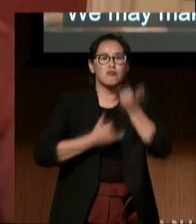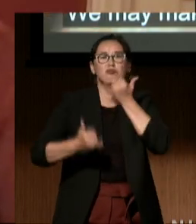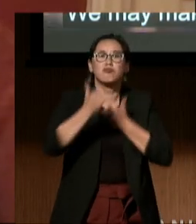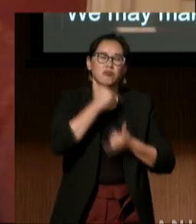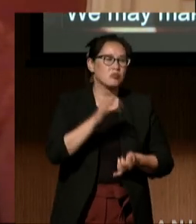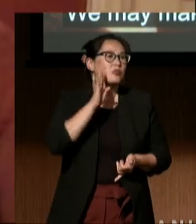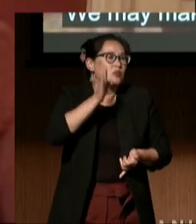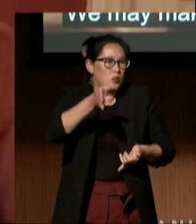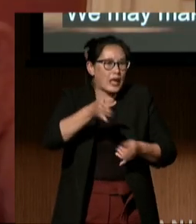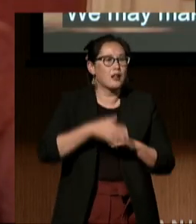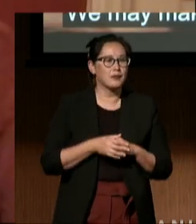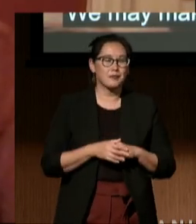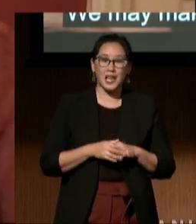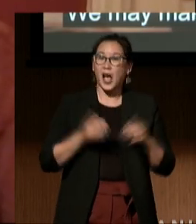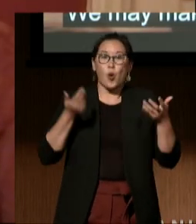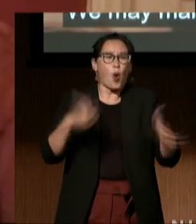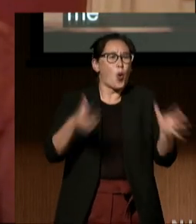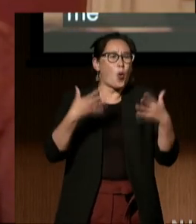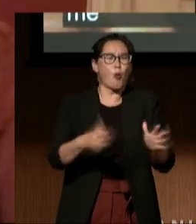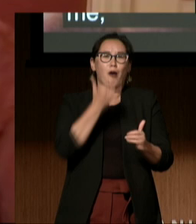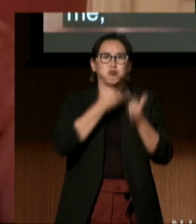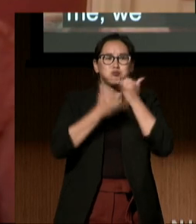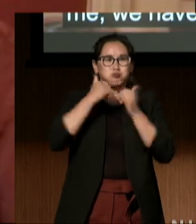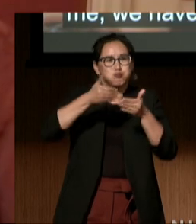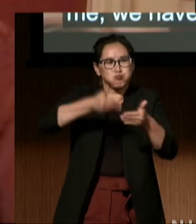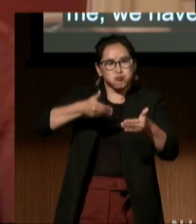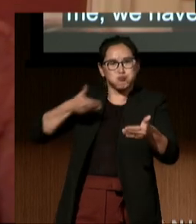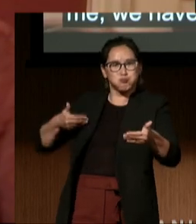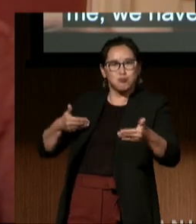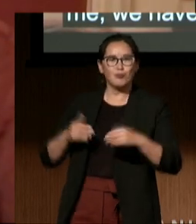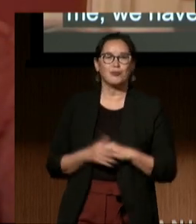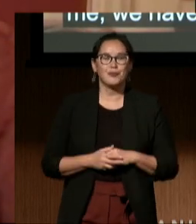we have made mistakes, but we should utilize